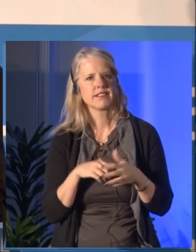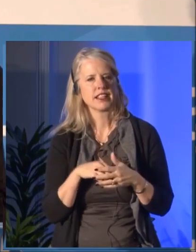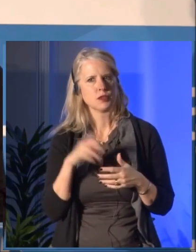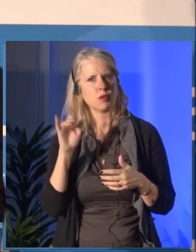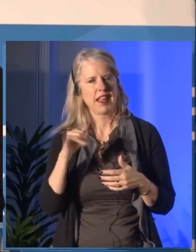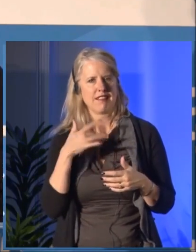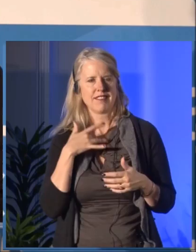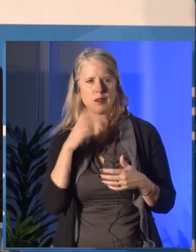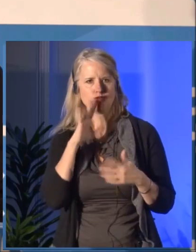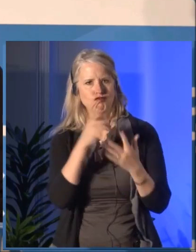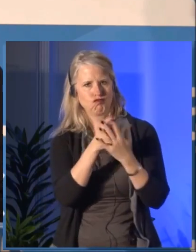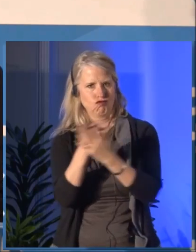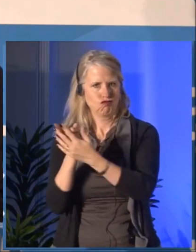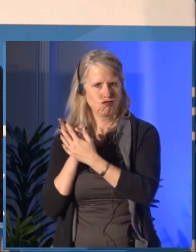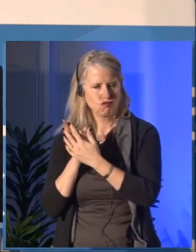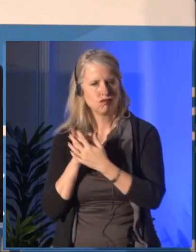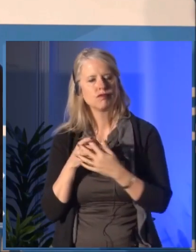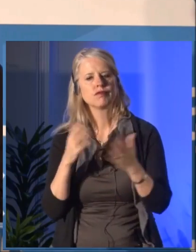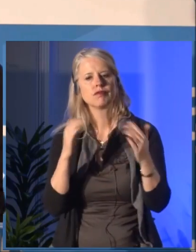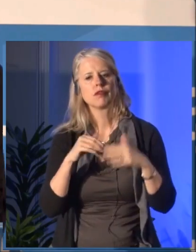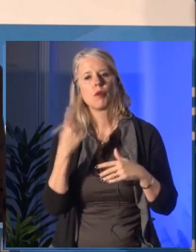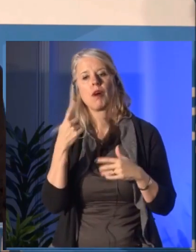And as we know, the impact is still being felt today.